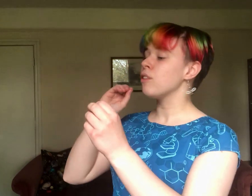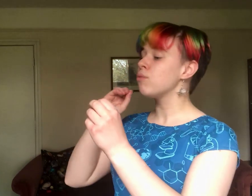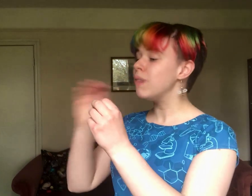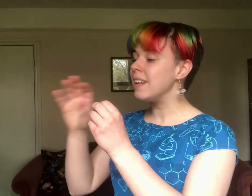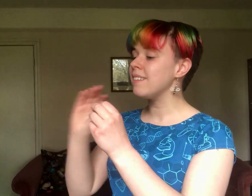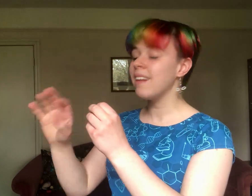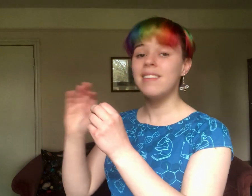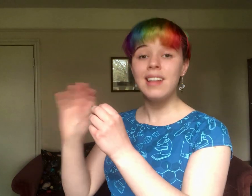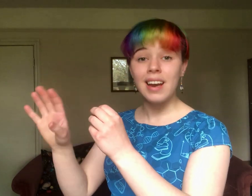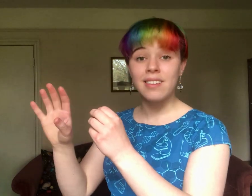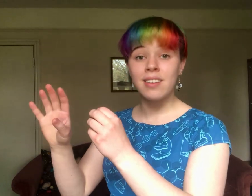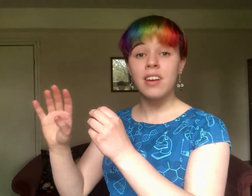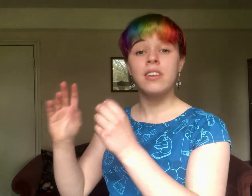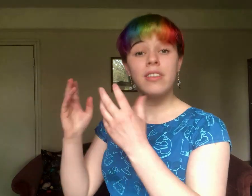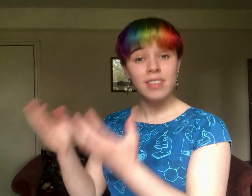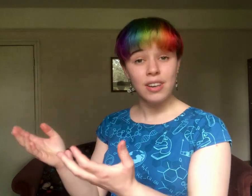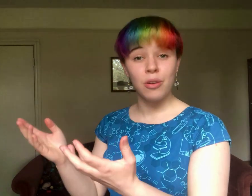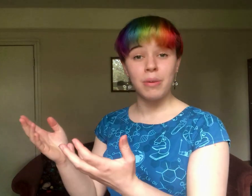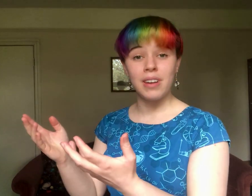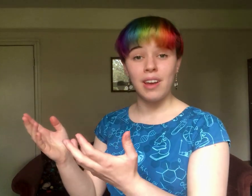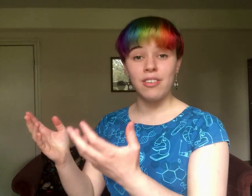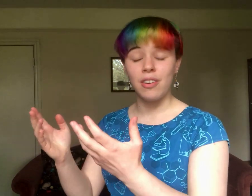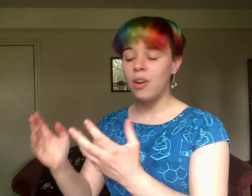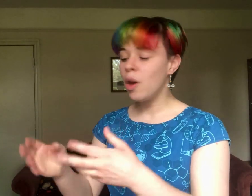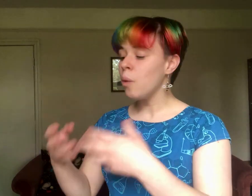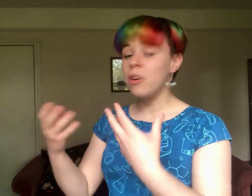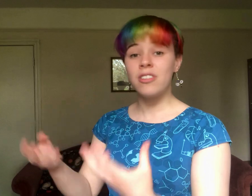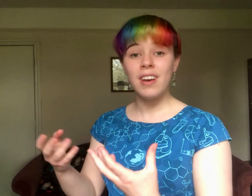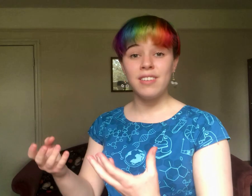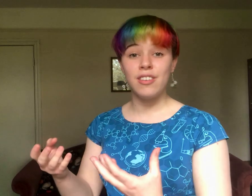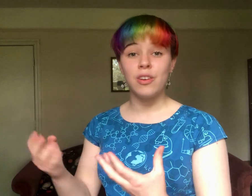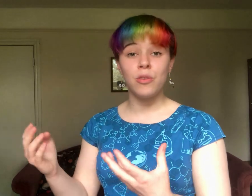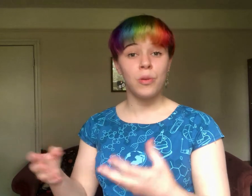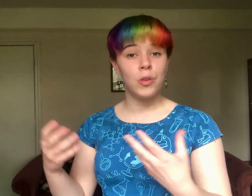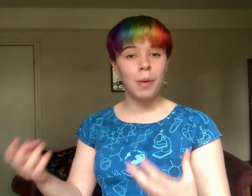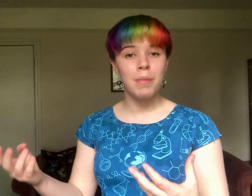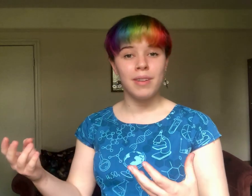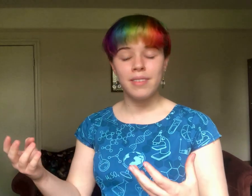off really intense light known as synchrotron radiation which scientists use for experiments.